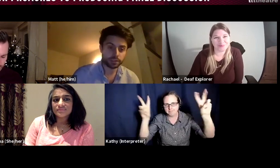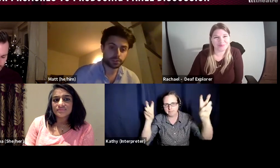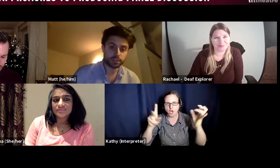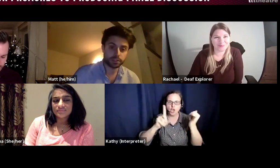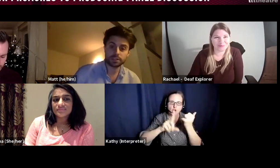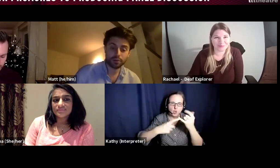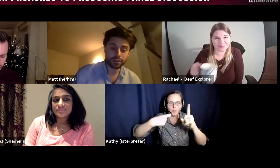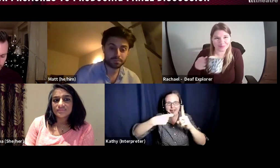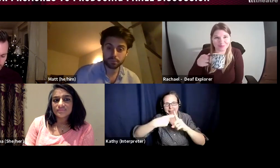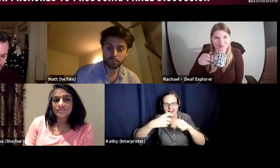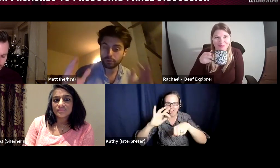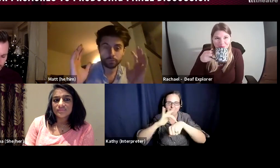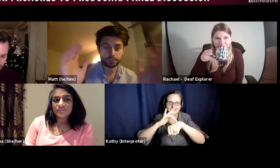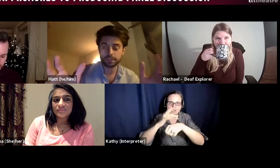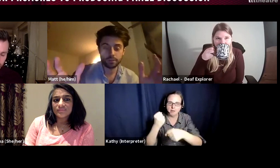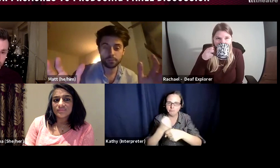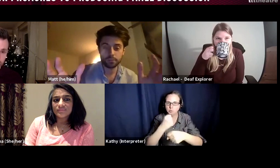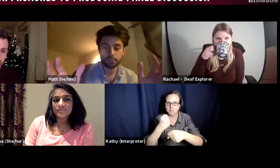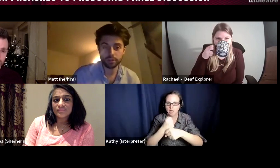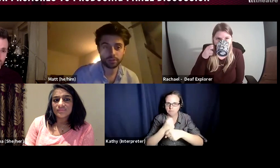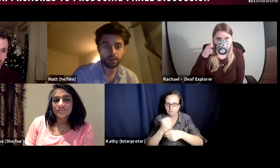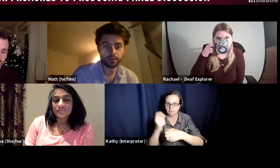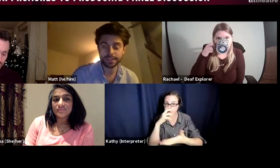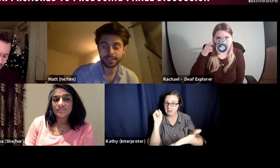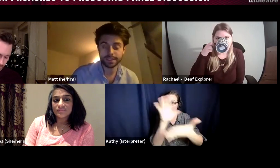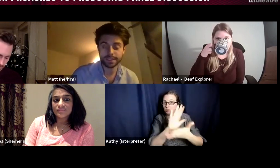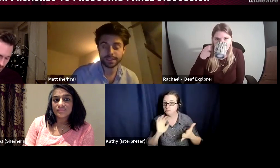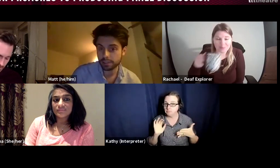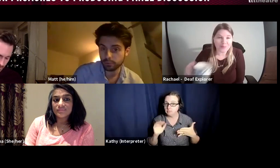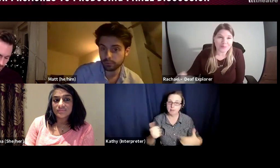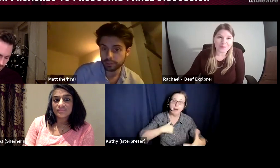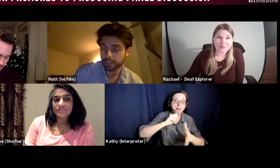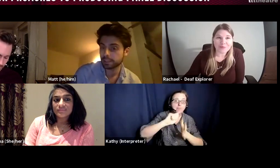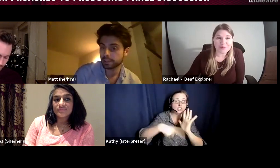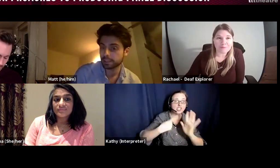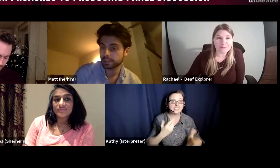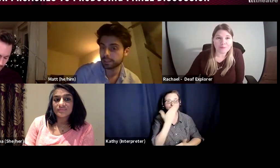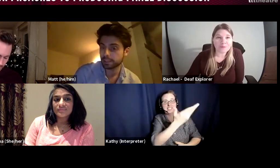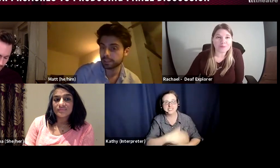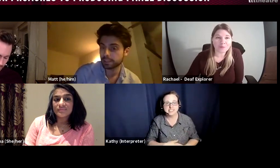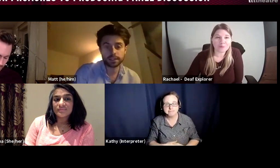a wide range of producers and you want to put your project up on the wall, there are groups